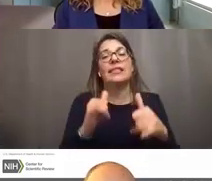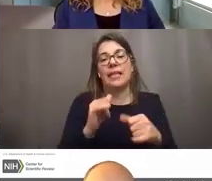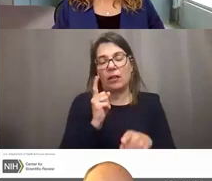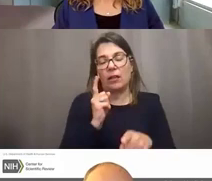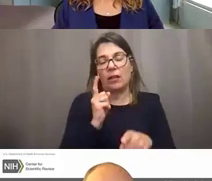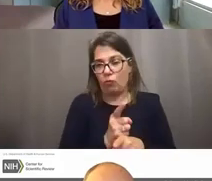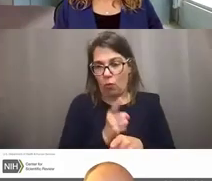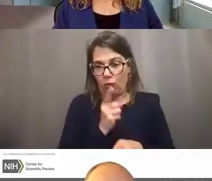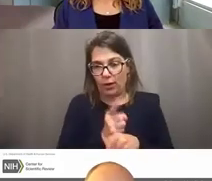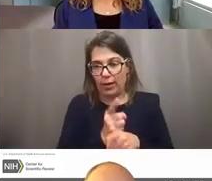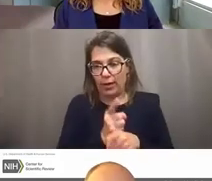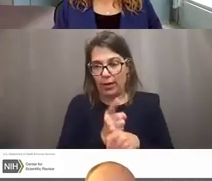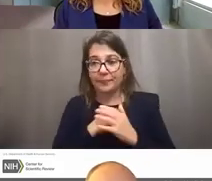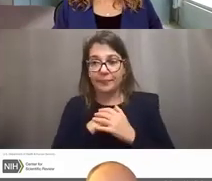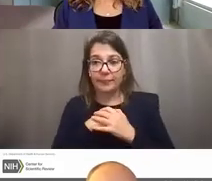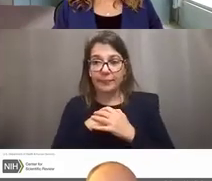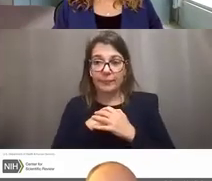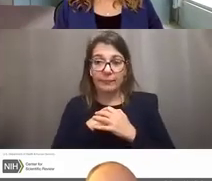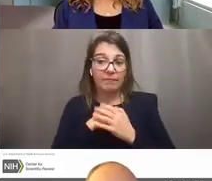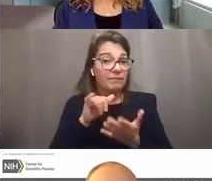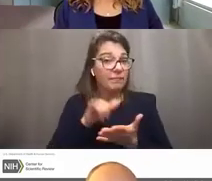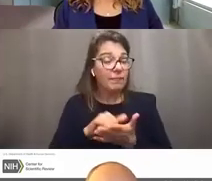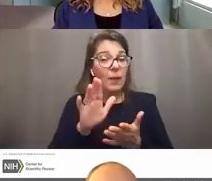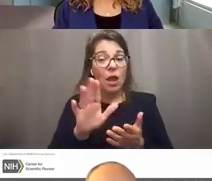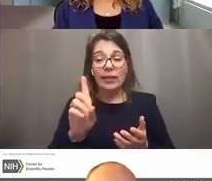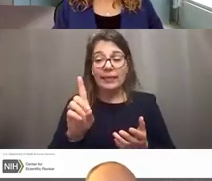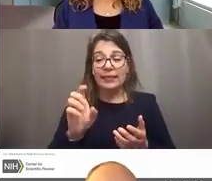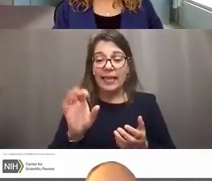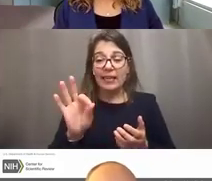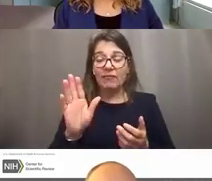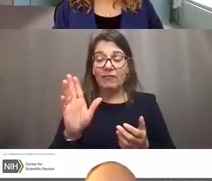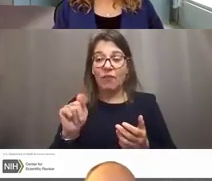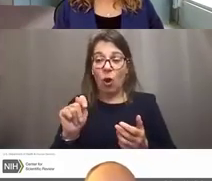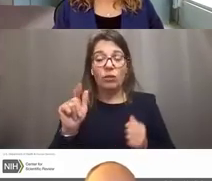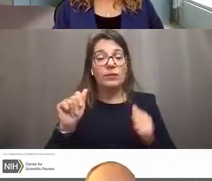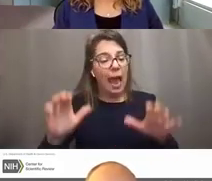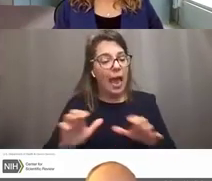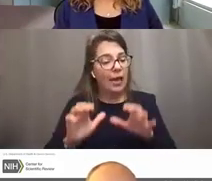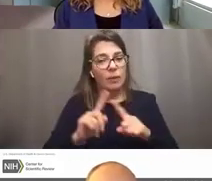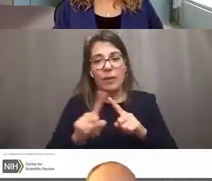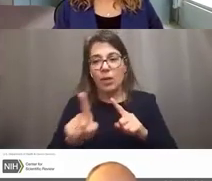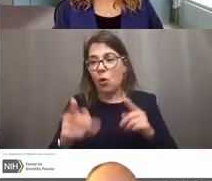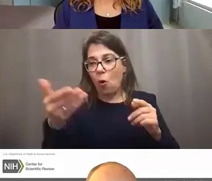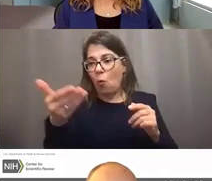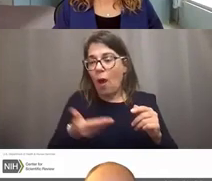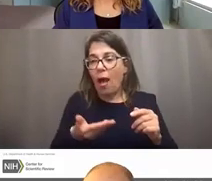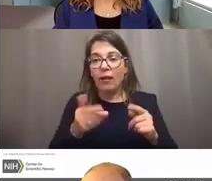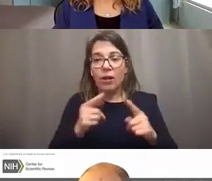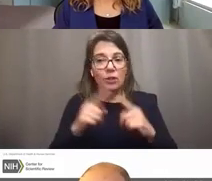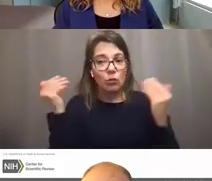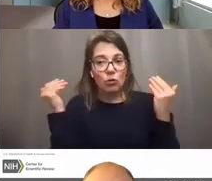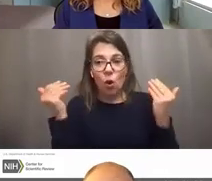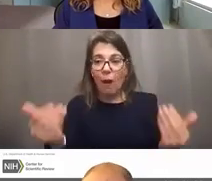So that is our default action, but you are absolutely welcome to go ahead and put on the ARF,